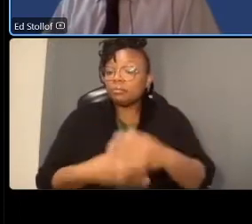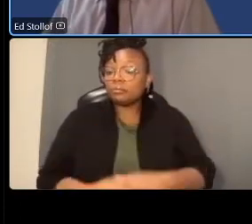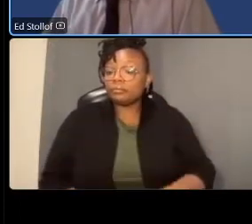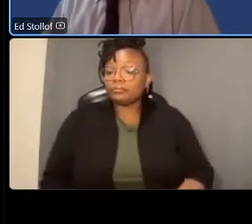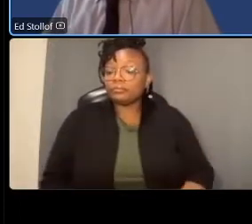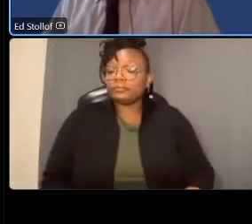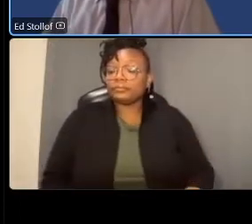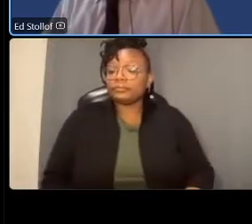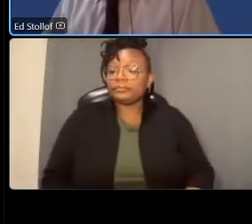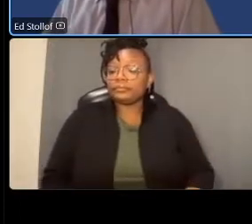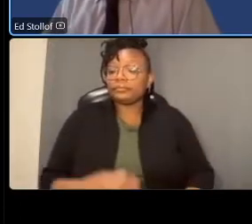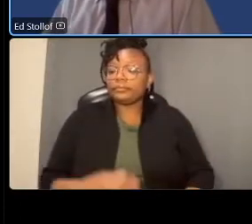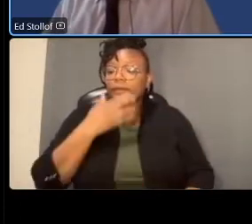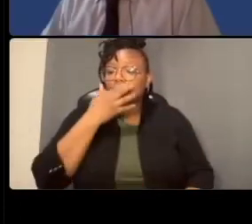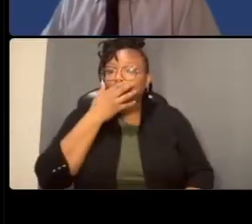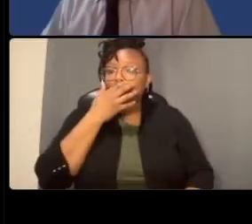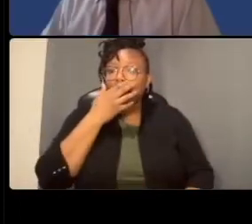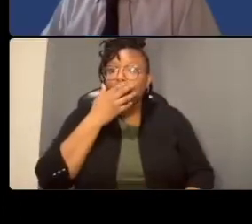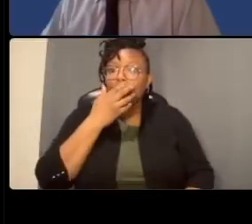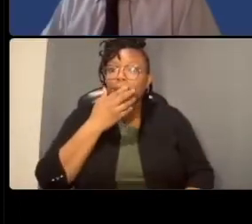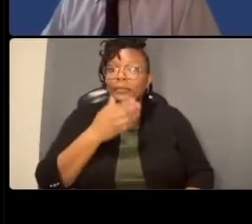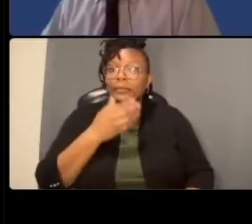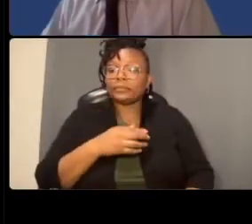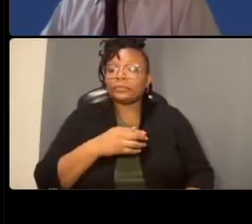um the question was how will we get